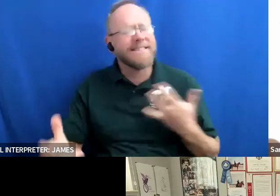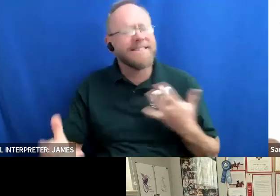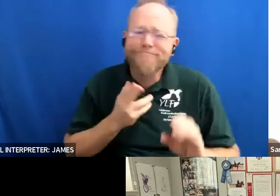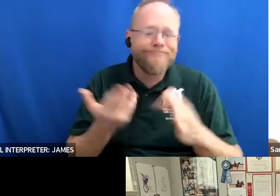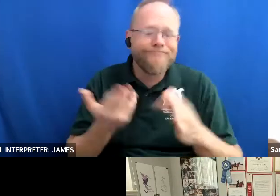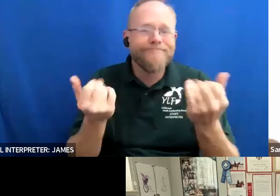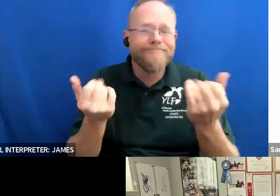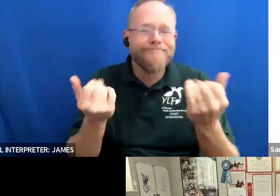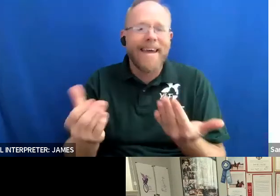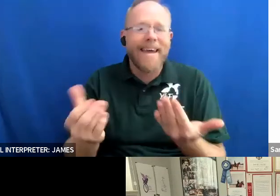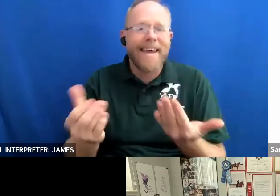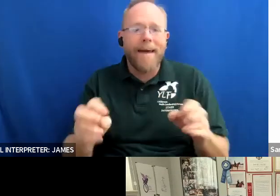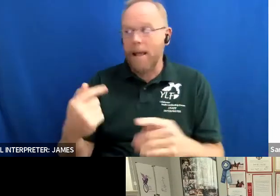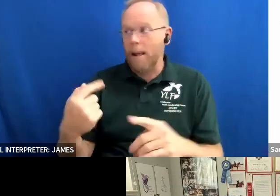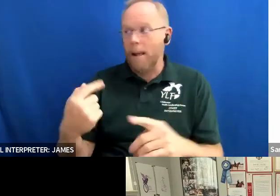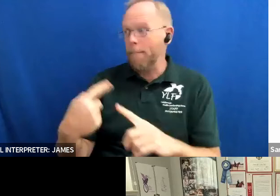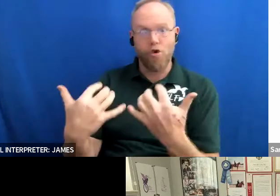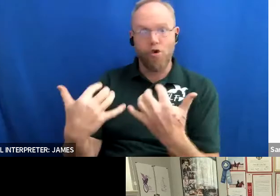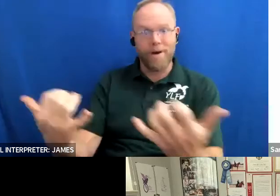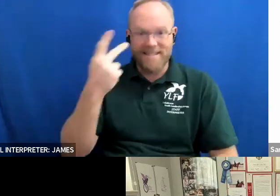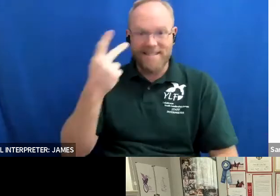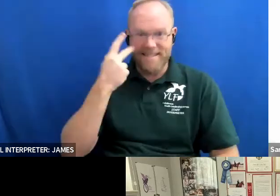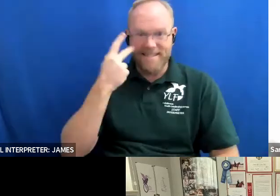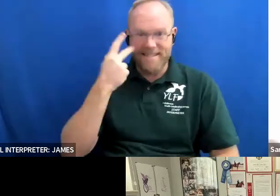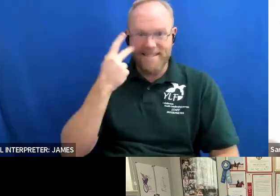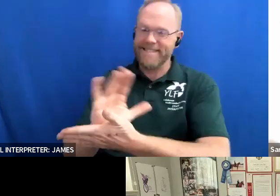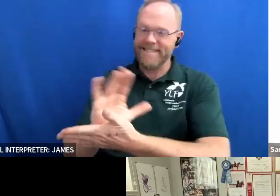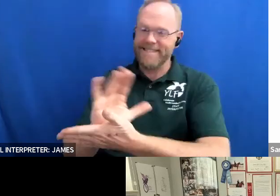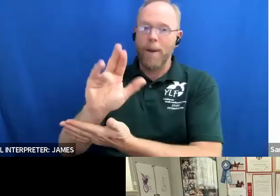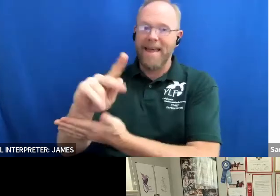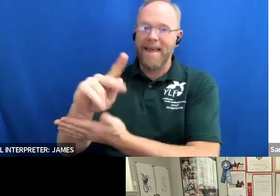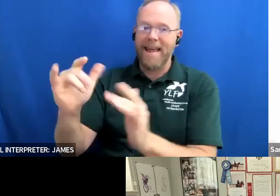sorry our audience has seen [ __ ] camp and has heard so much about your story so we're